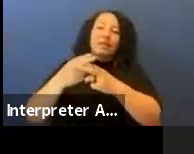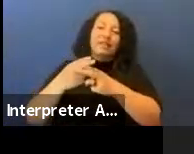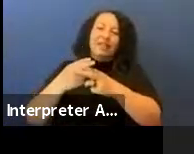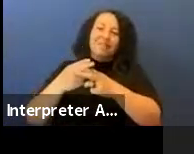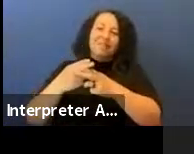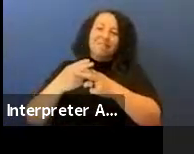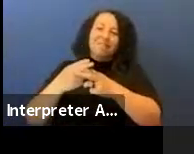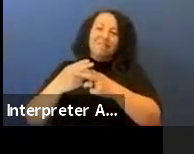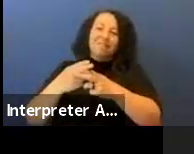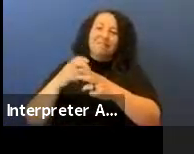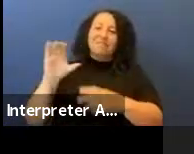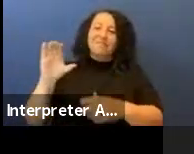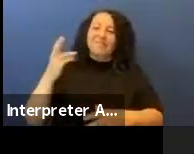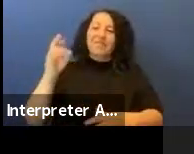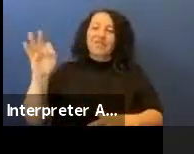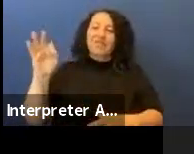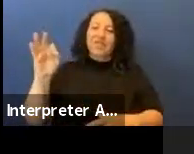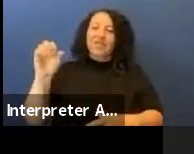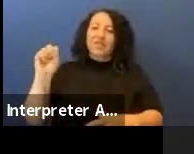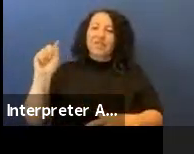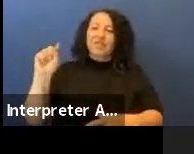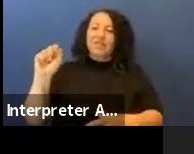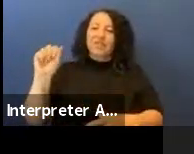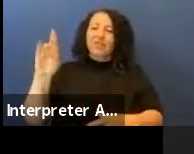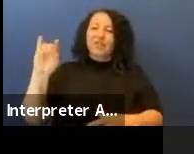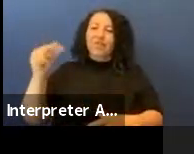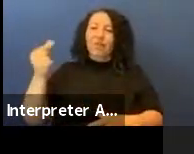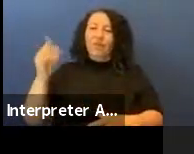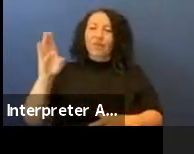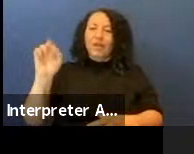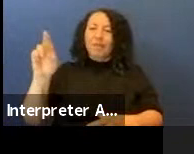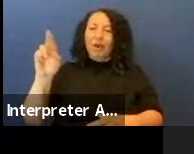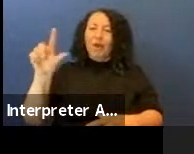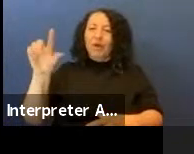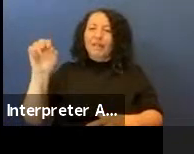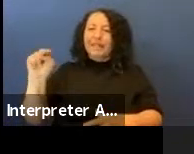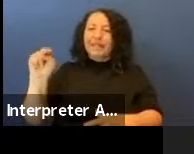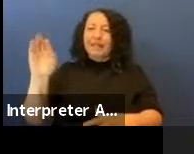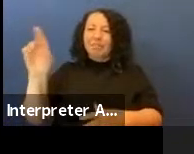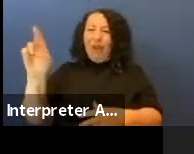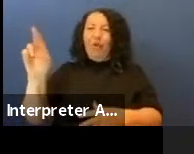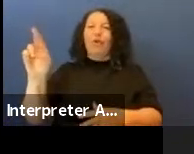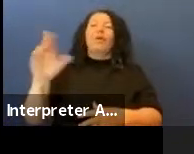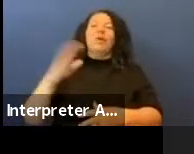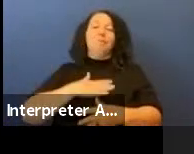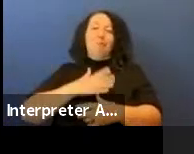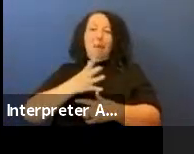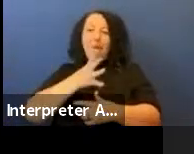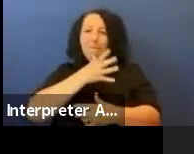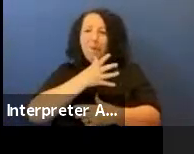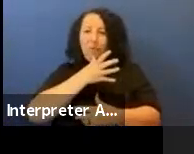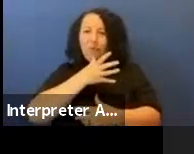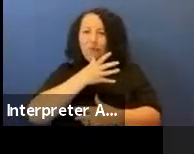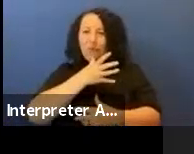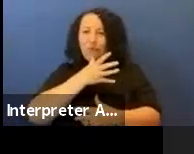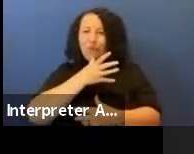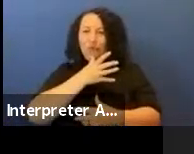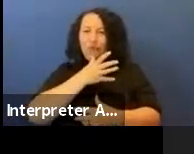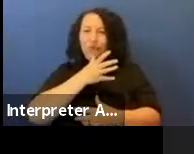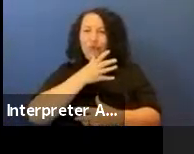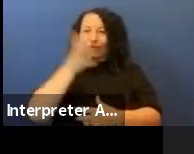Chief Starving Bear, Lean Bear, who was my mother's - grandfather's -